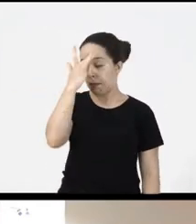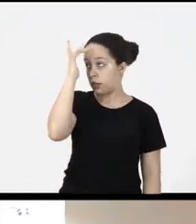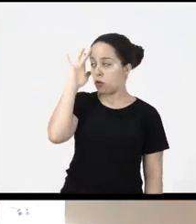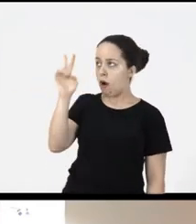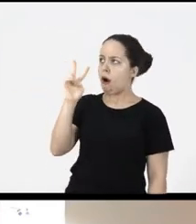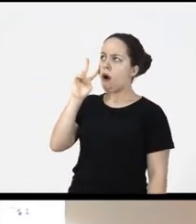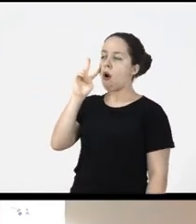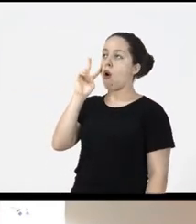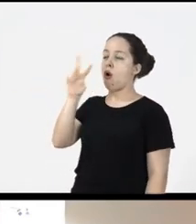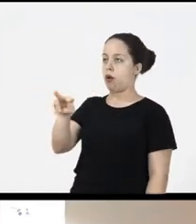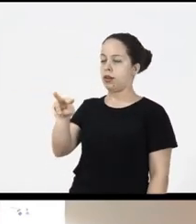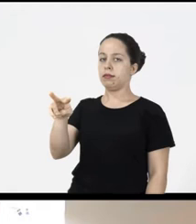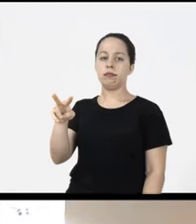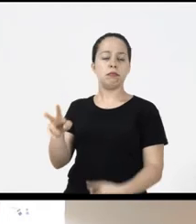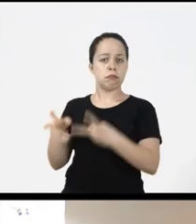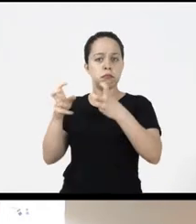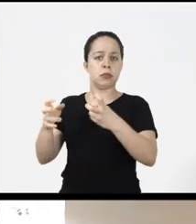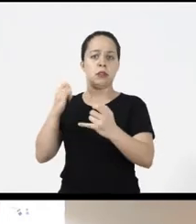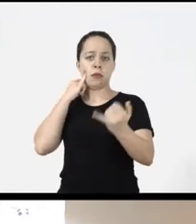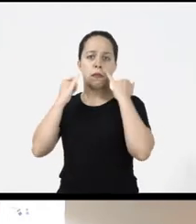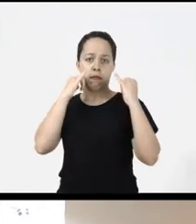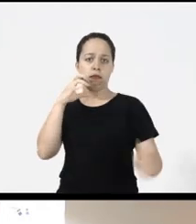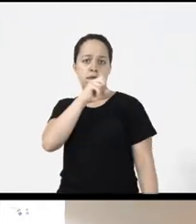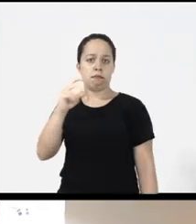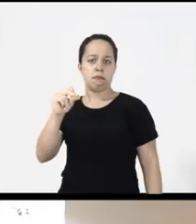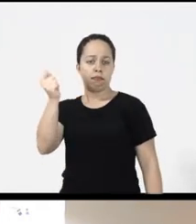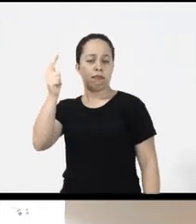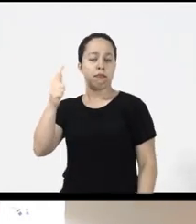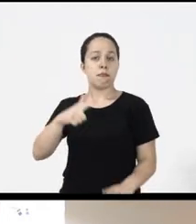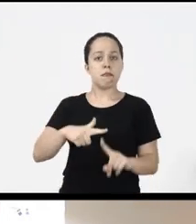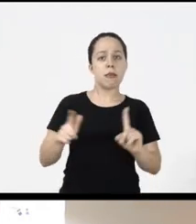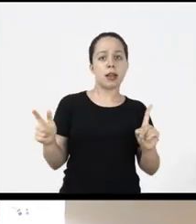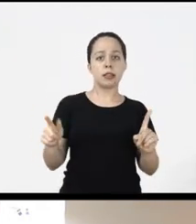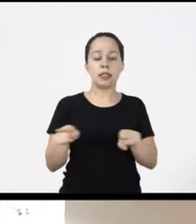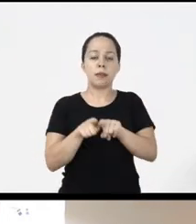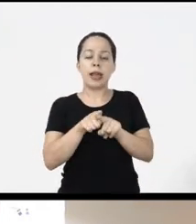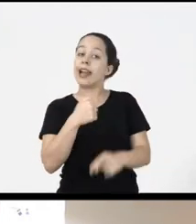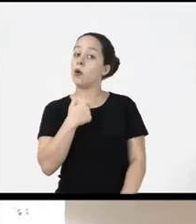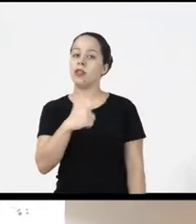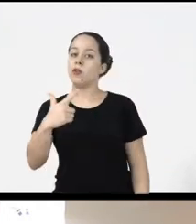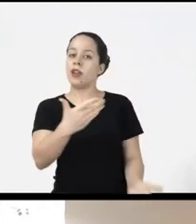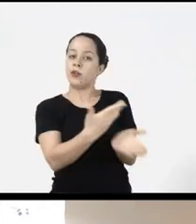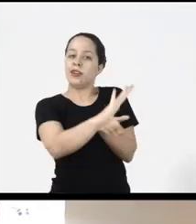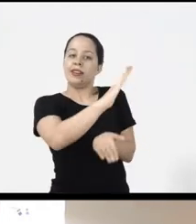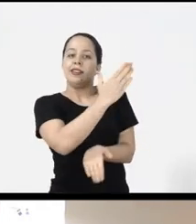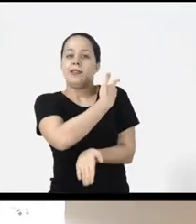who see having access to this quick information but I also don’t know people